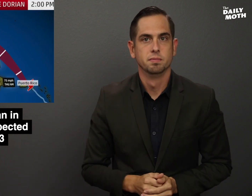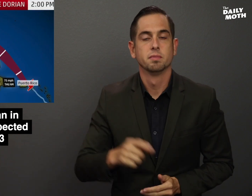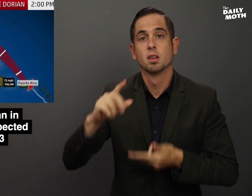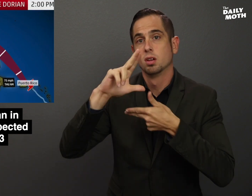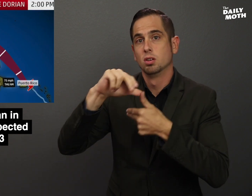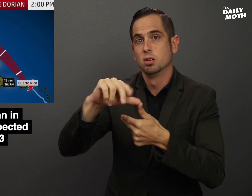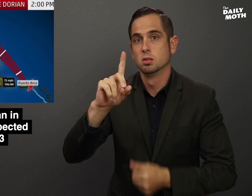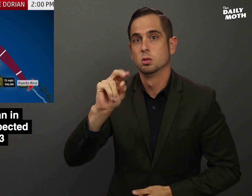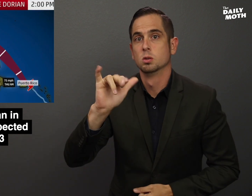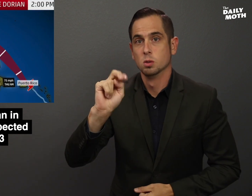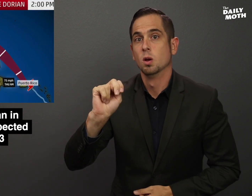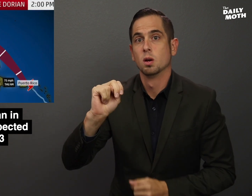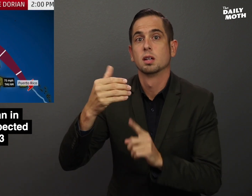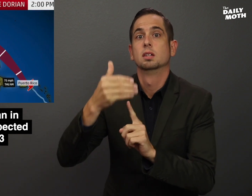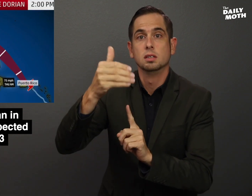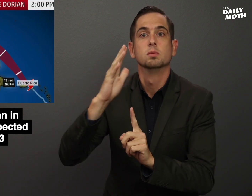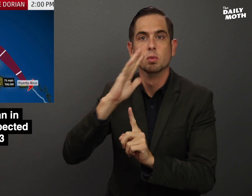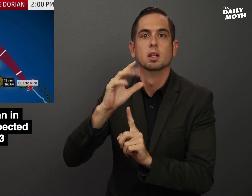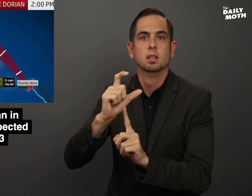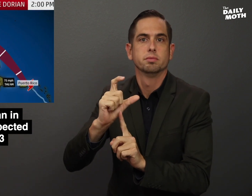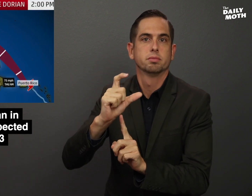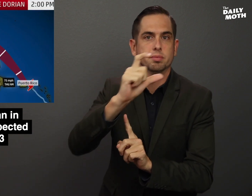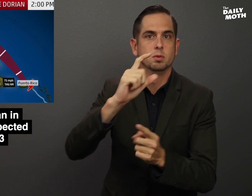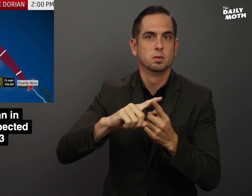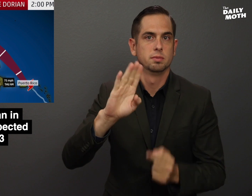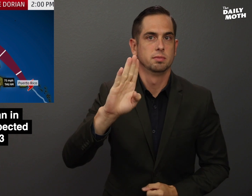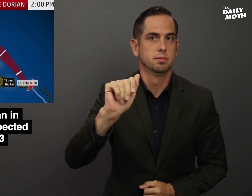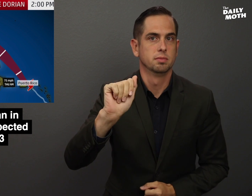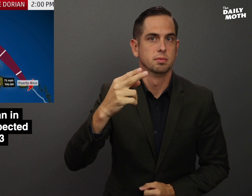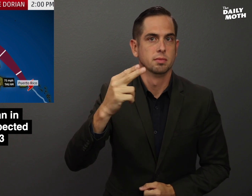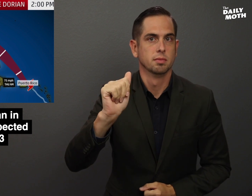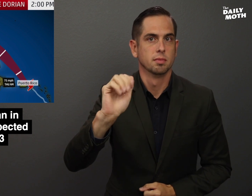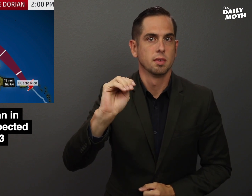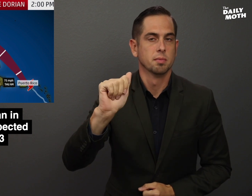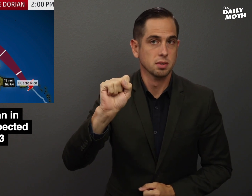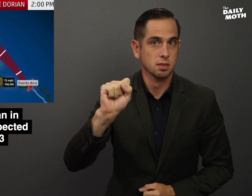Hurricane Dorian will then move towards the Bahamas and